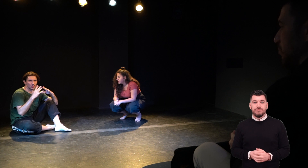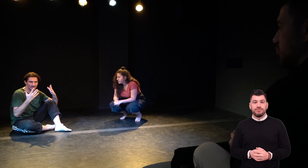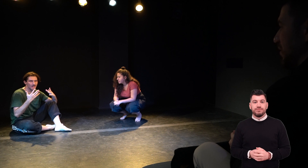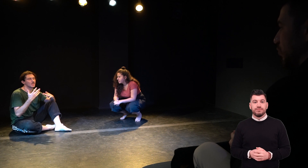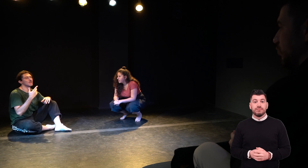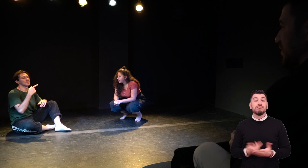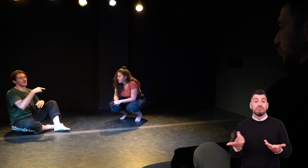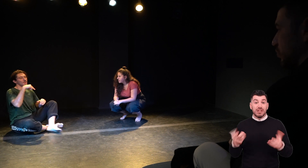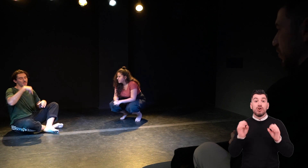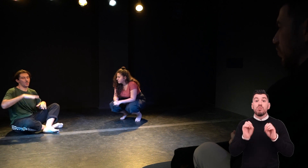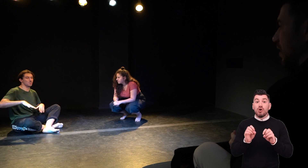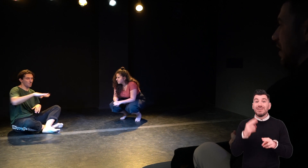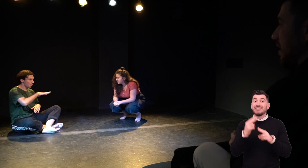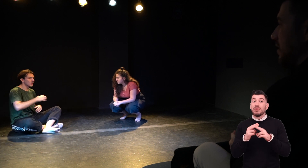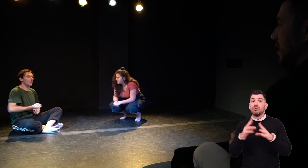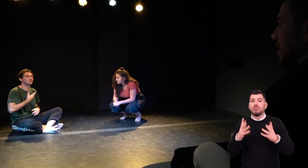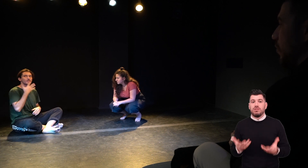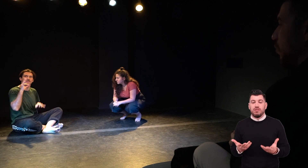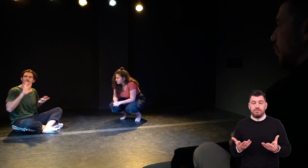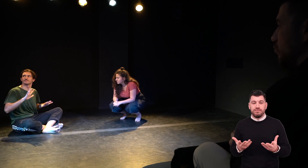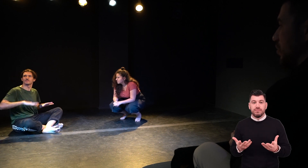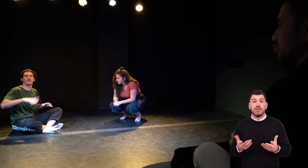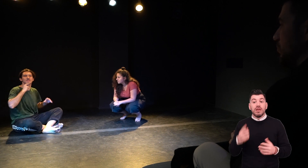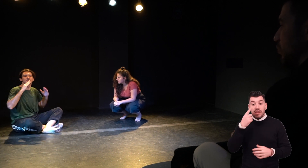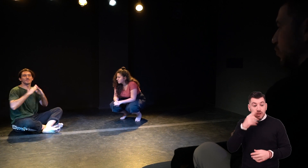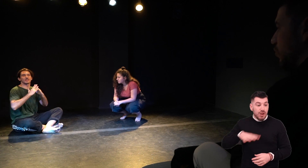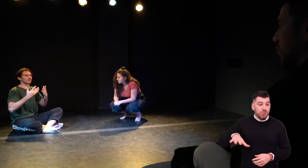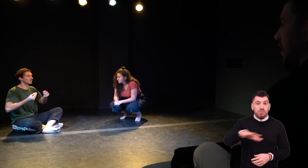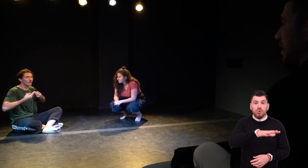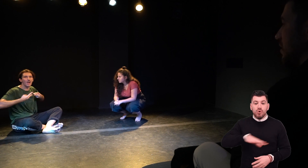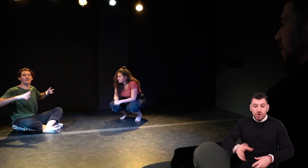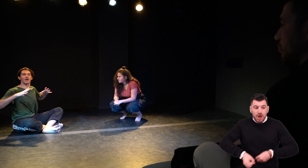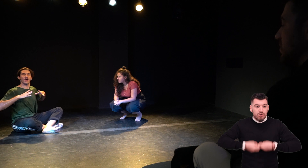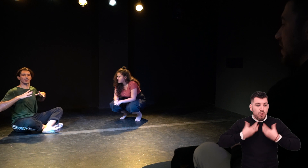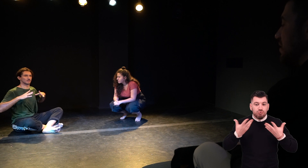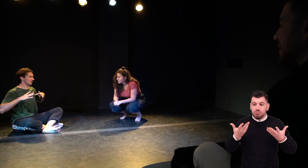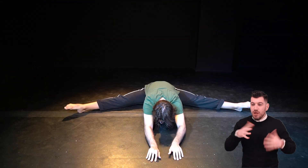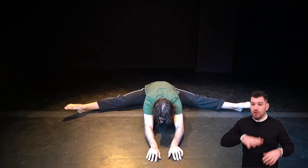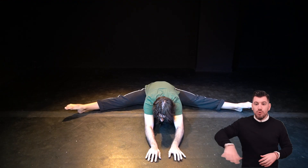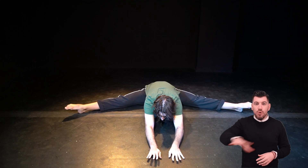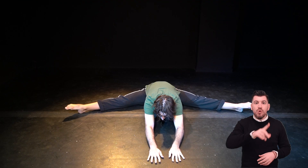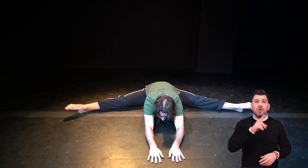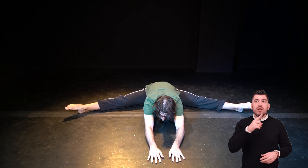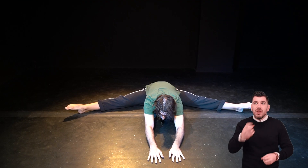the most important and the most fundamental is the space; to feel the space and to feel like it is our home, to feel comfortable.